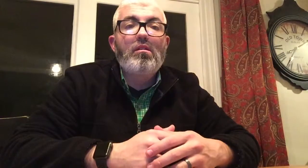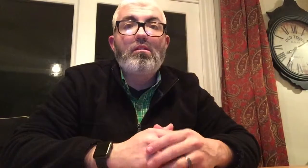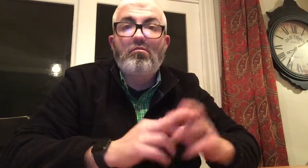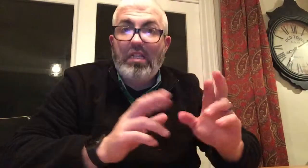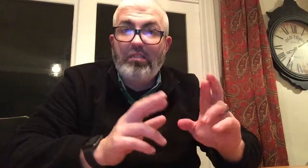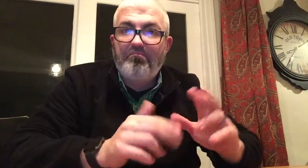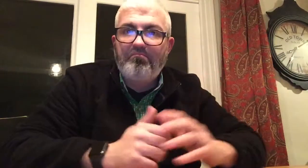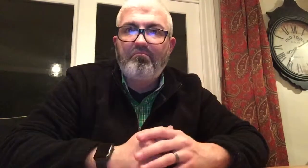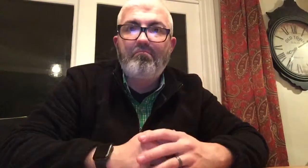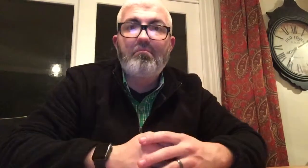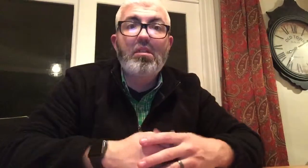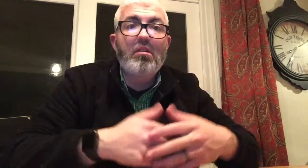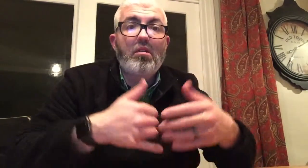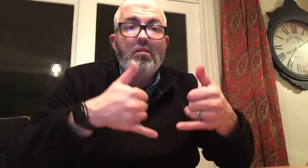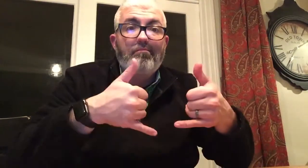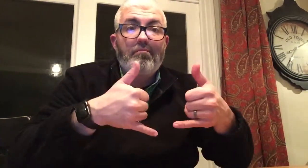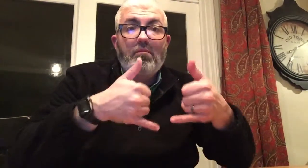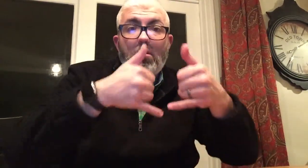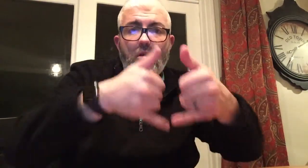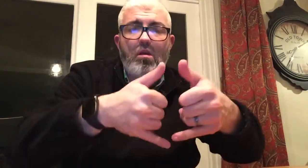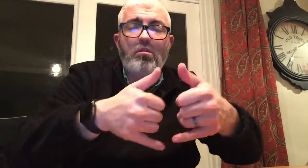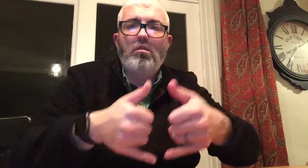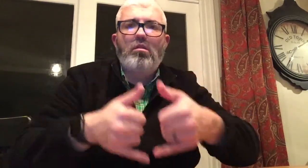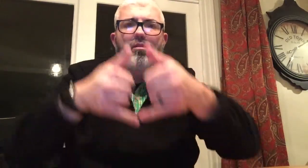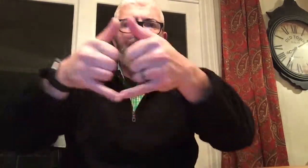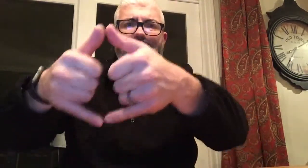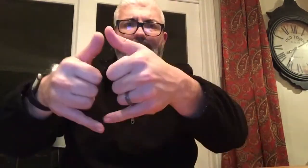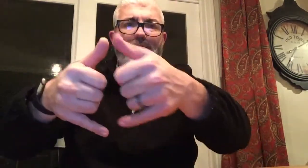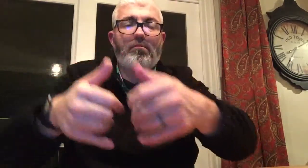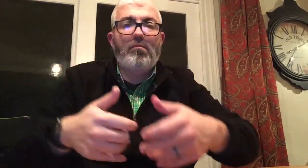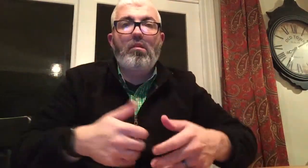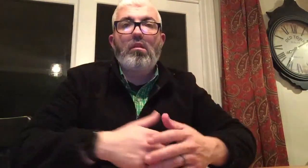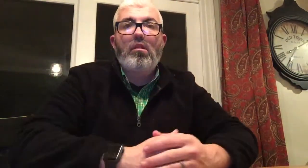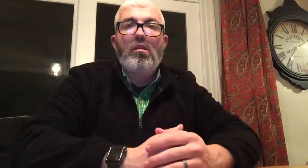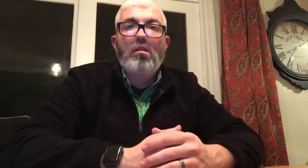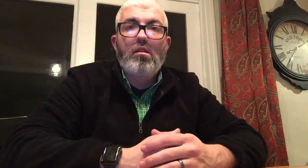Y - AWARD / GIVE AWARD